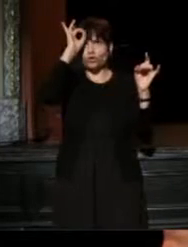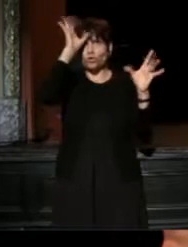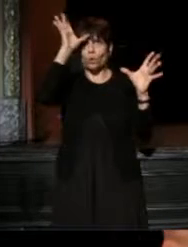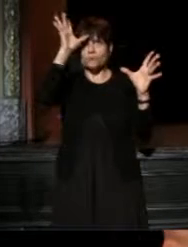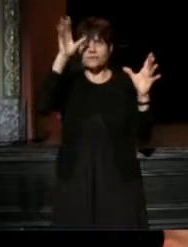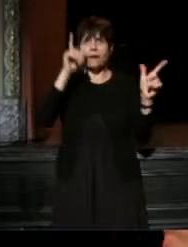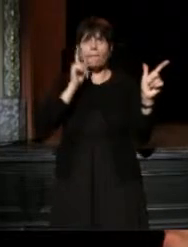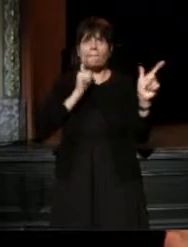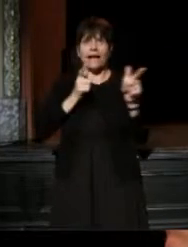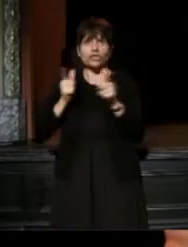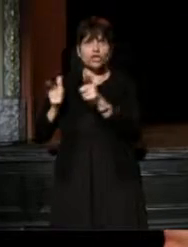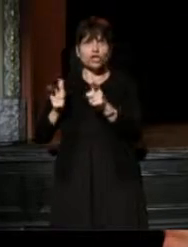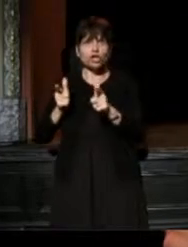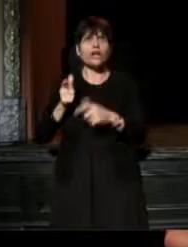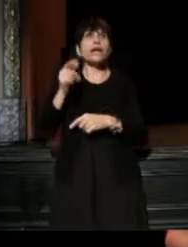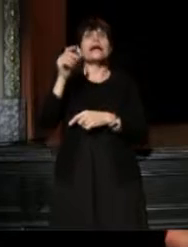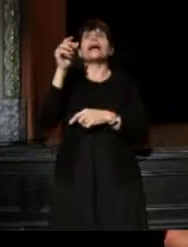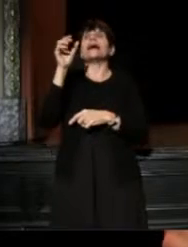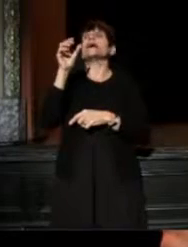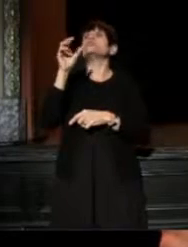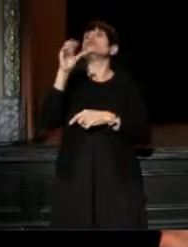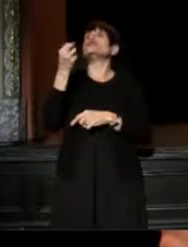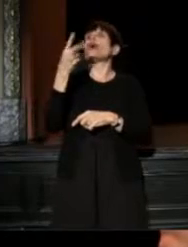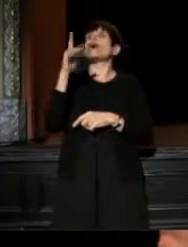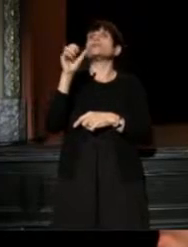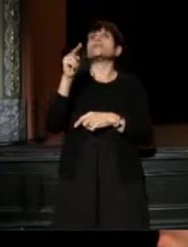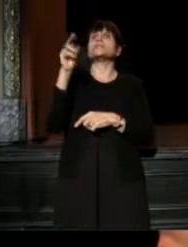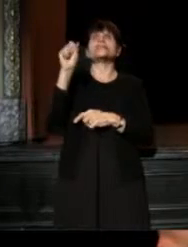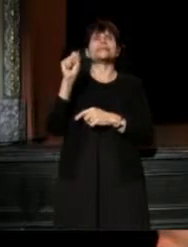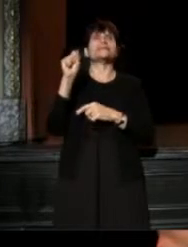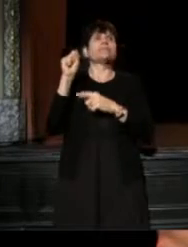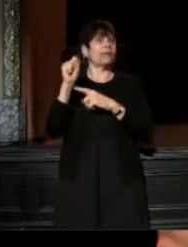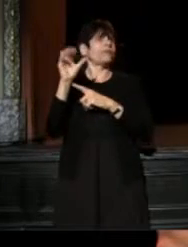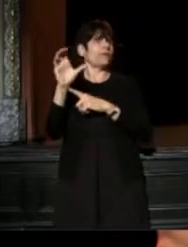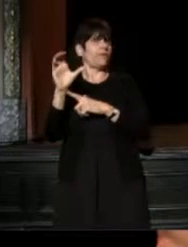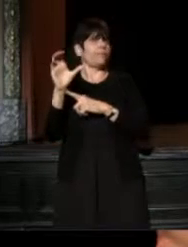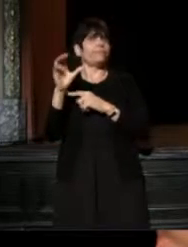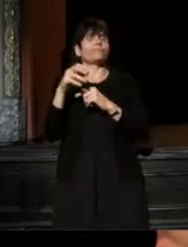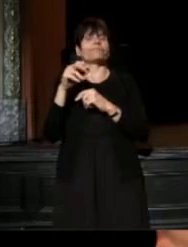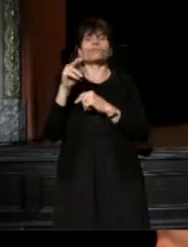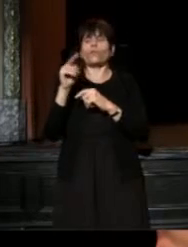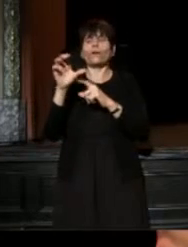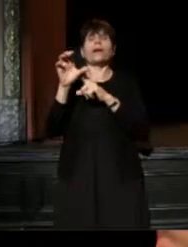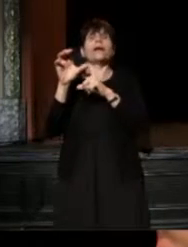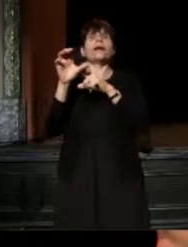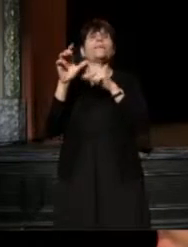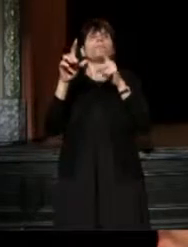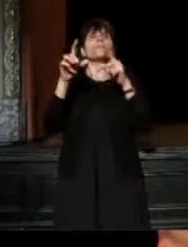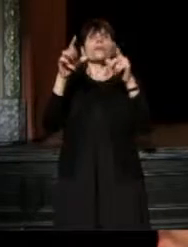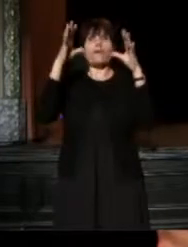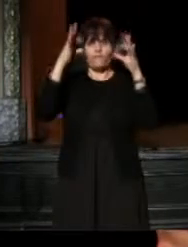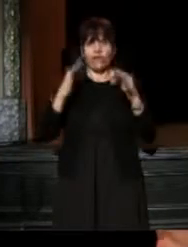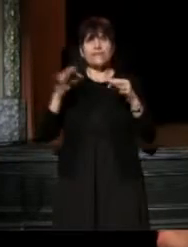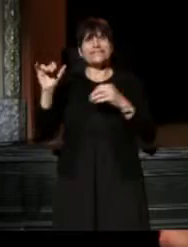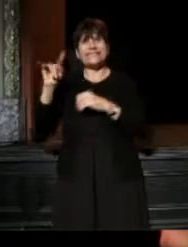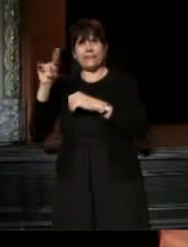in Charleston, South Carolina, and same thing happened, when the verdict for George Zimmerman came out,